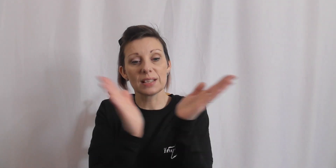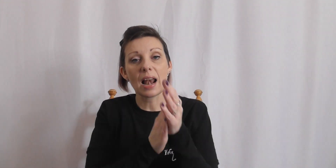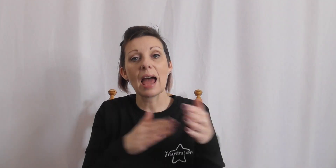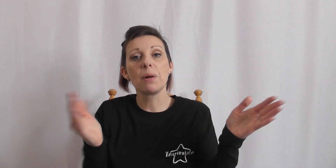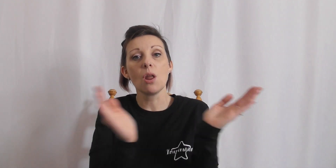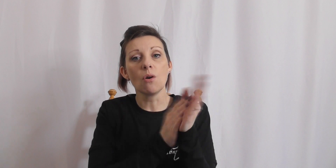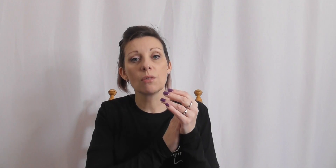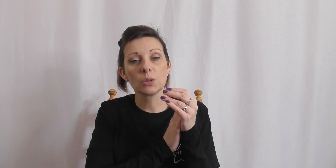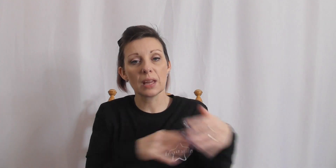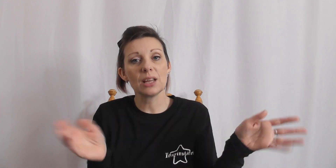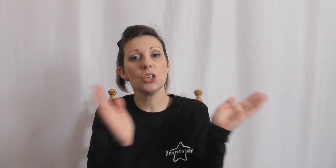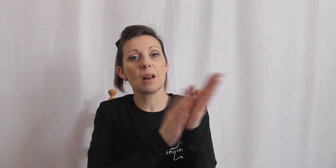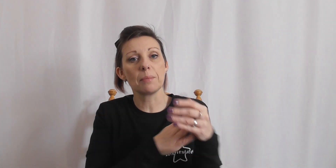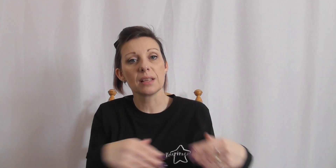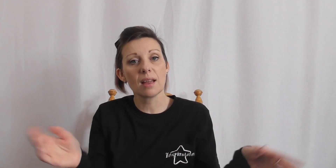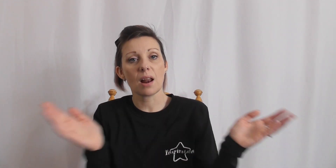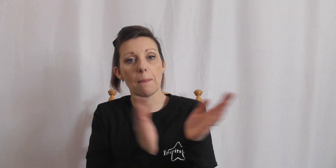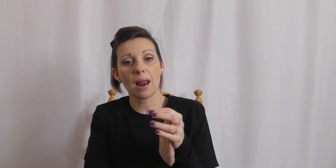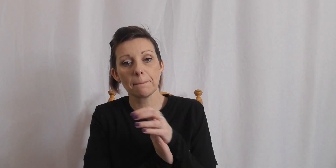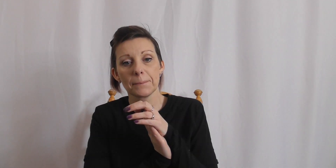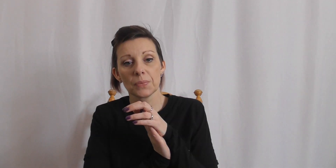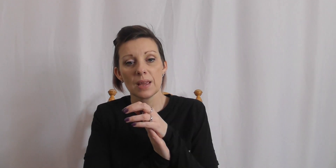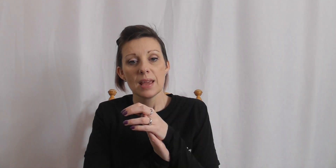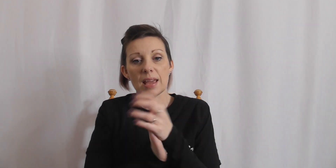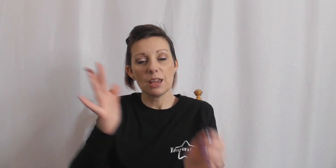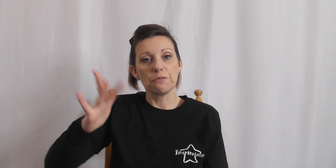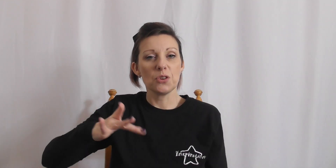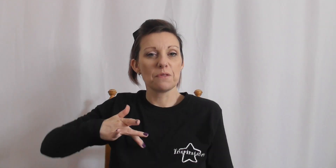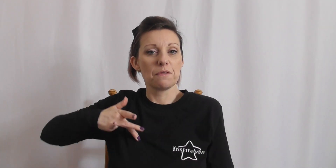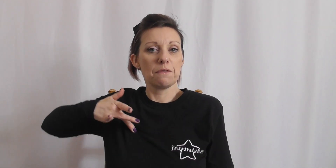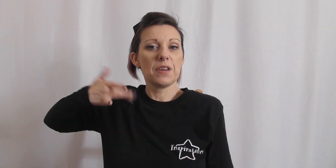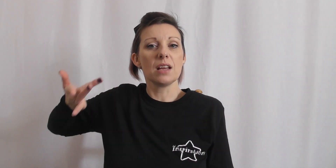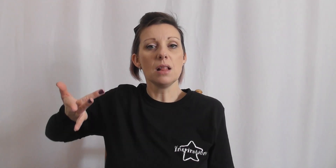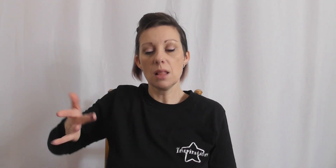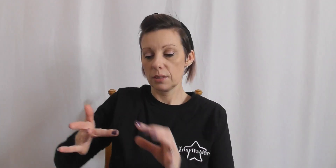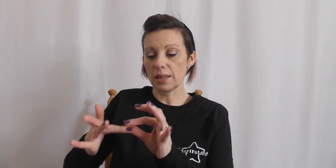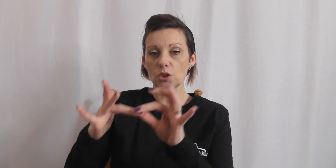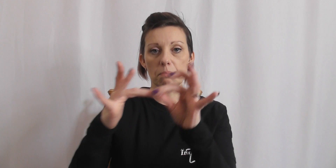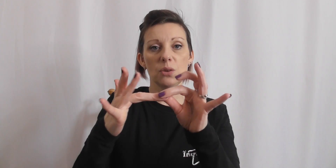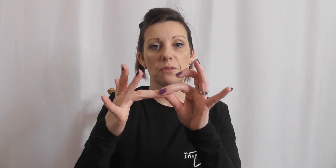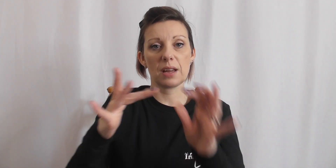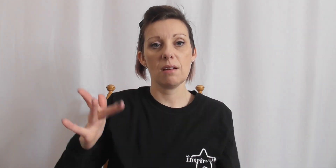clap along. So we can get two claps in there. Clap, clap. If you feel, so that's your middle finger